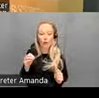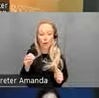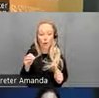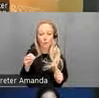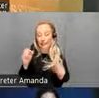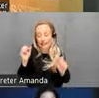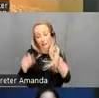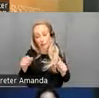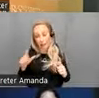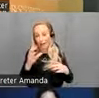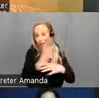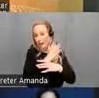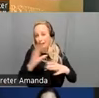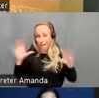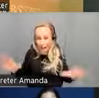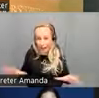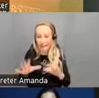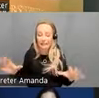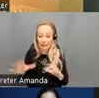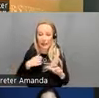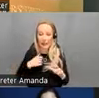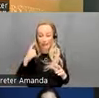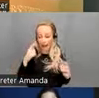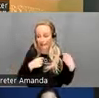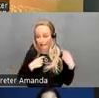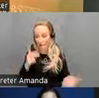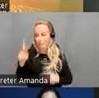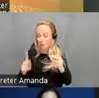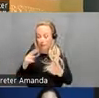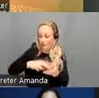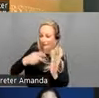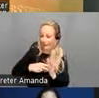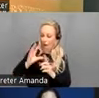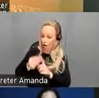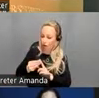there's a range of activities and I've um had people Define a cultural social activity with